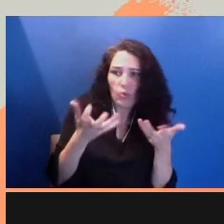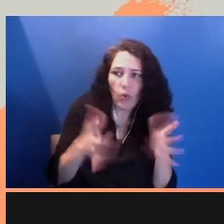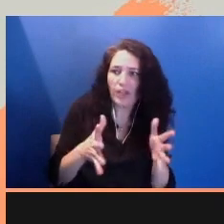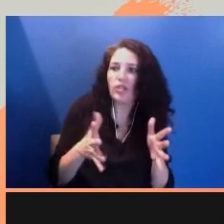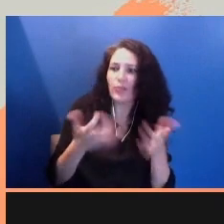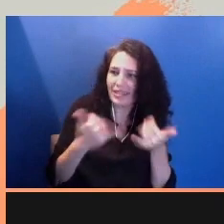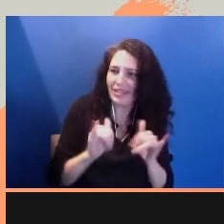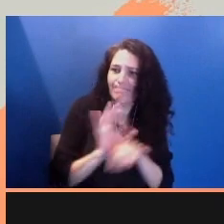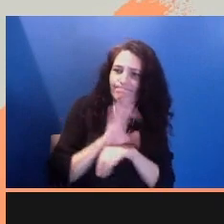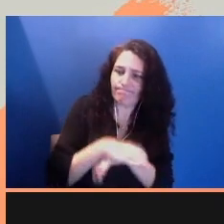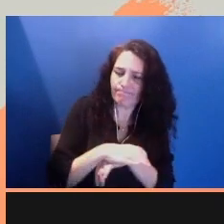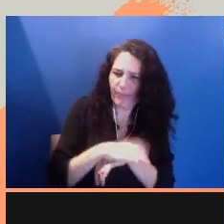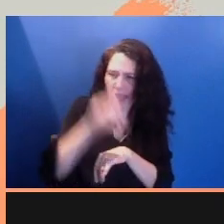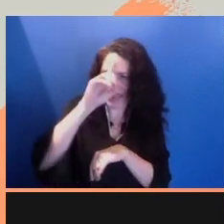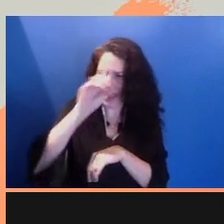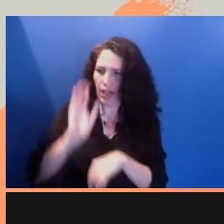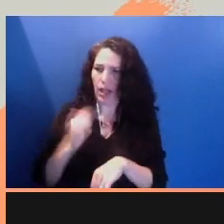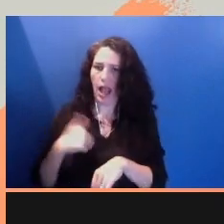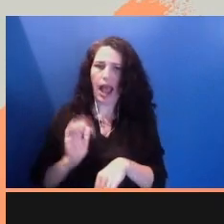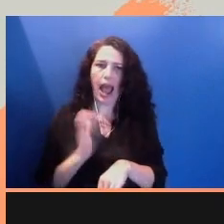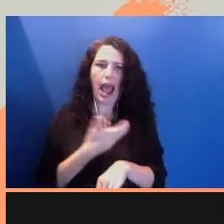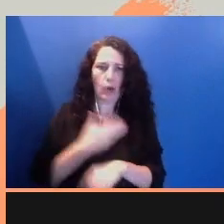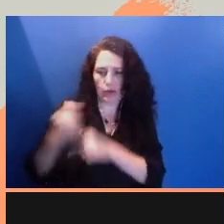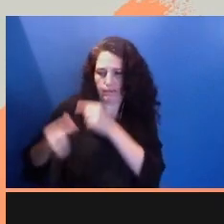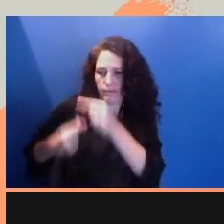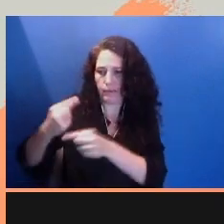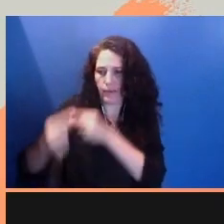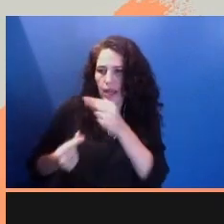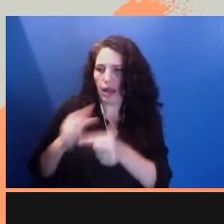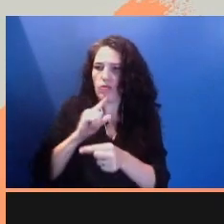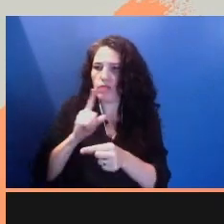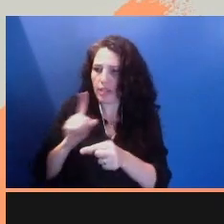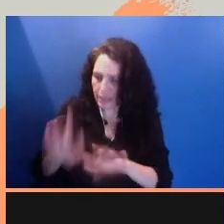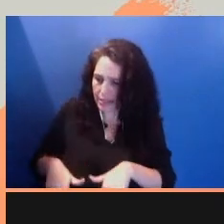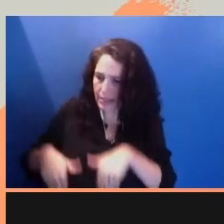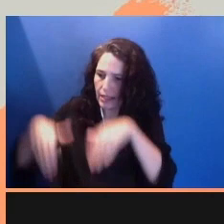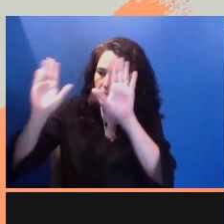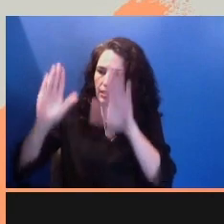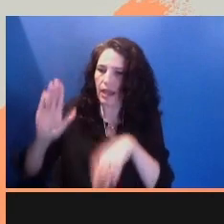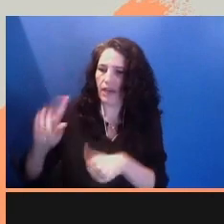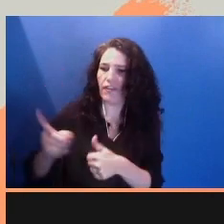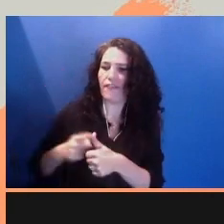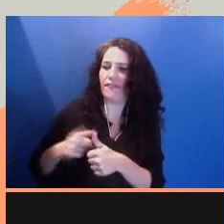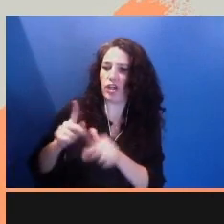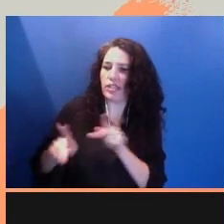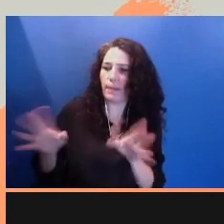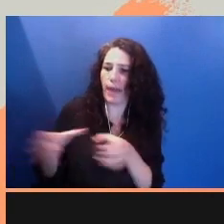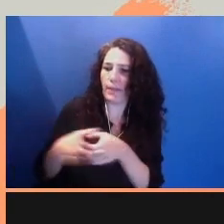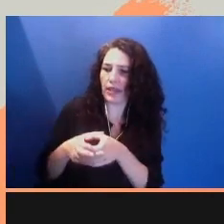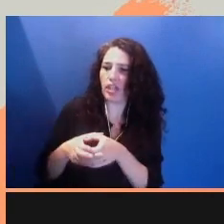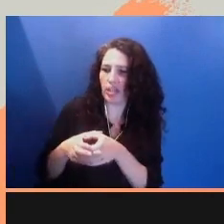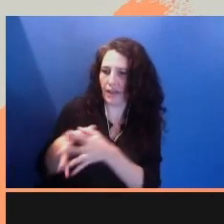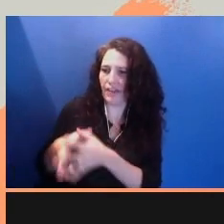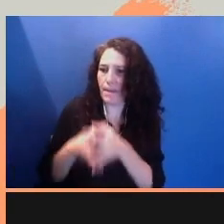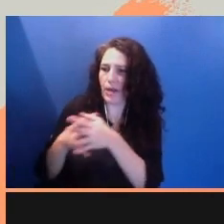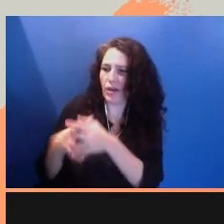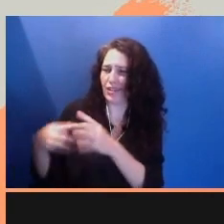are descendants of the population of First Peoples of the Americas, here for at least 450 generations.